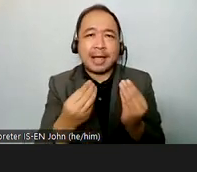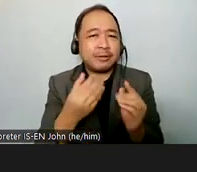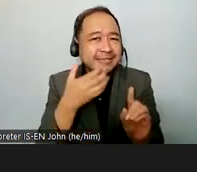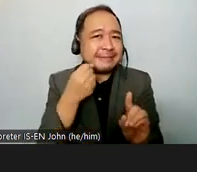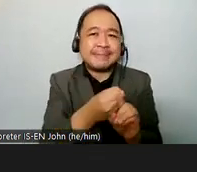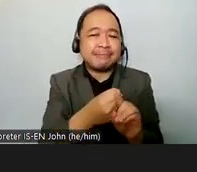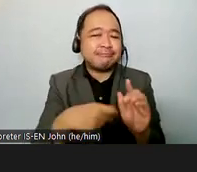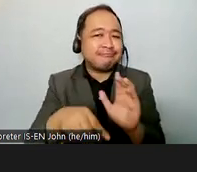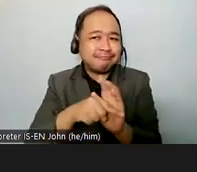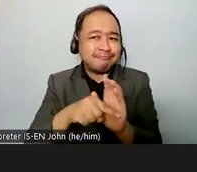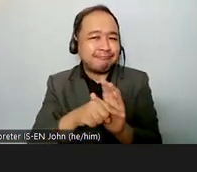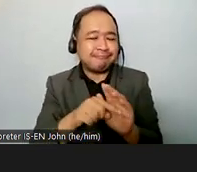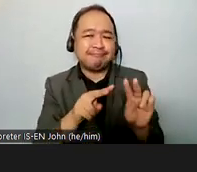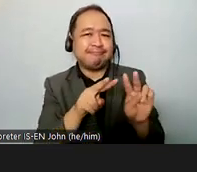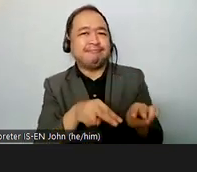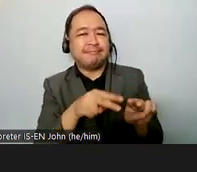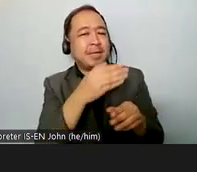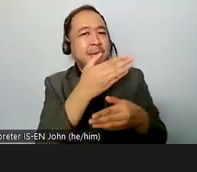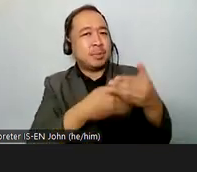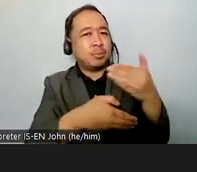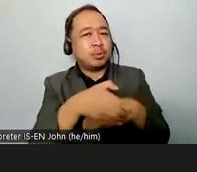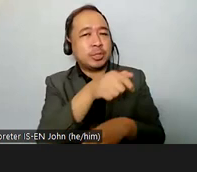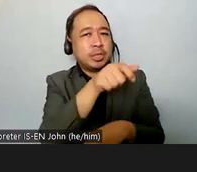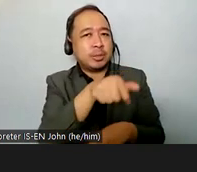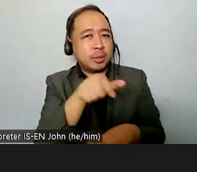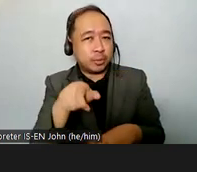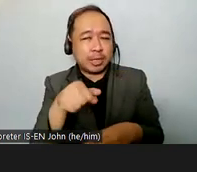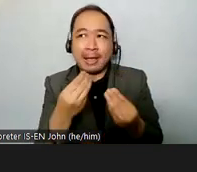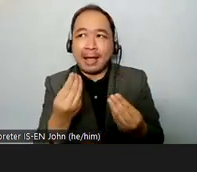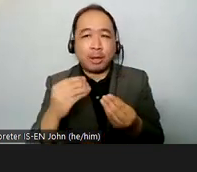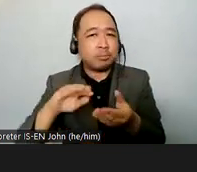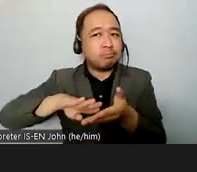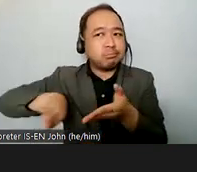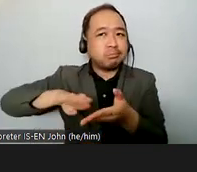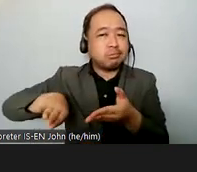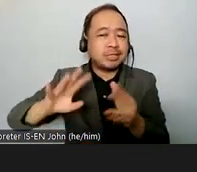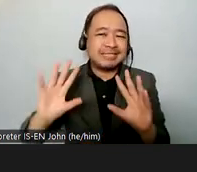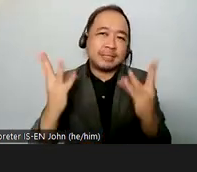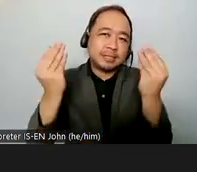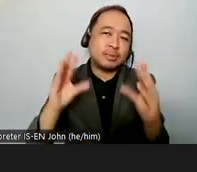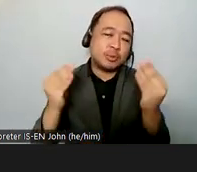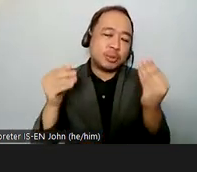with disabilities especially during emergency situations the crpd committee expressed strong